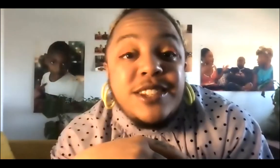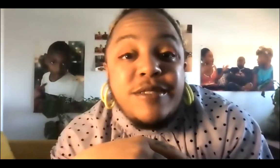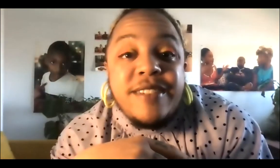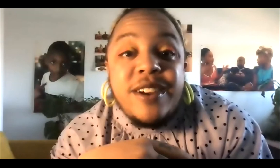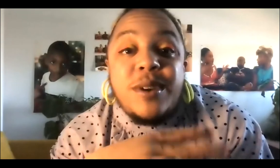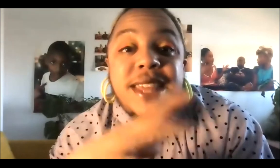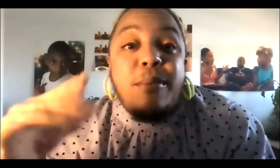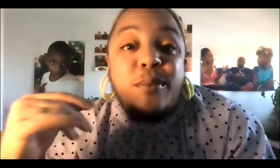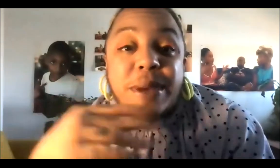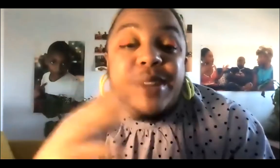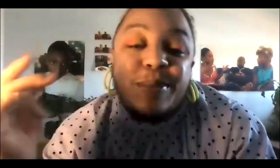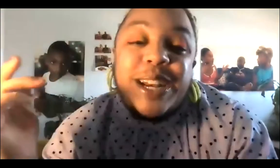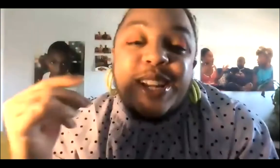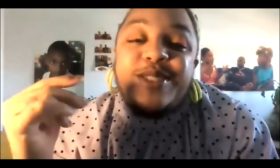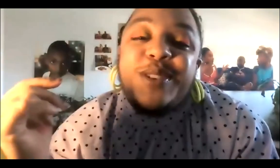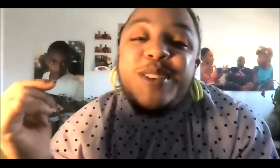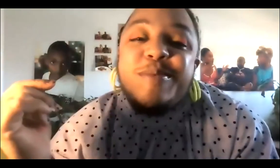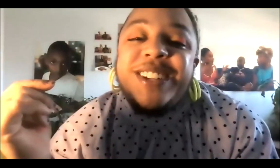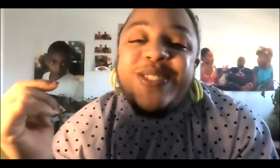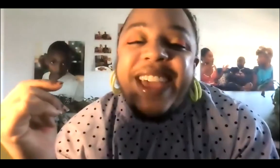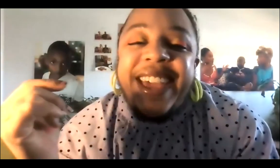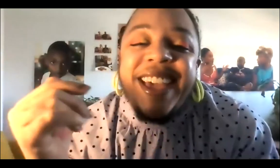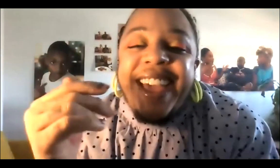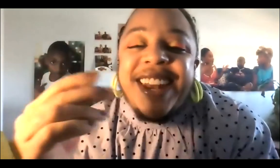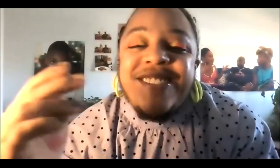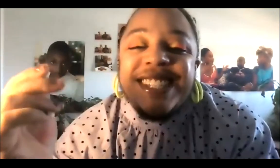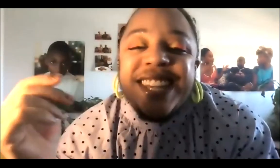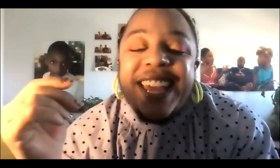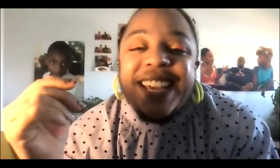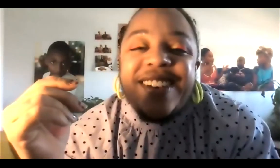sex survivour, and what that- but in a sort of humorous way, and it was like